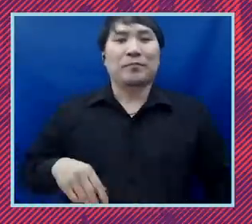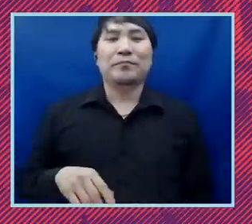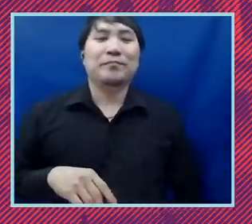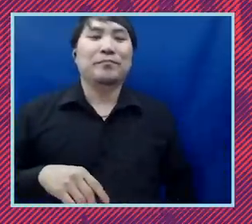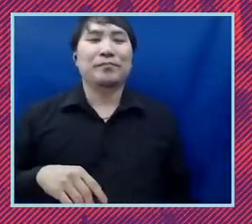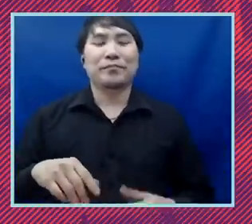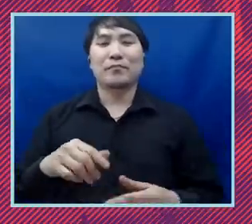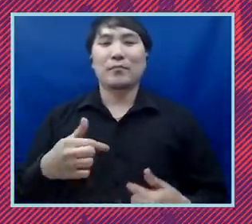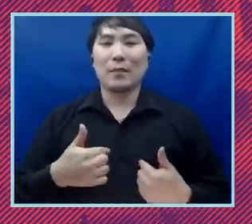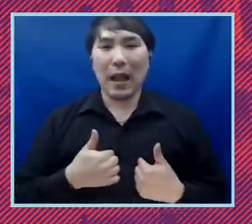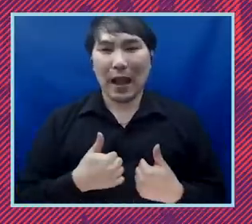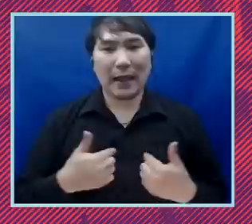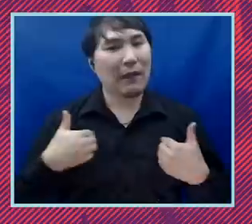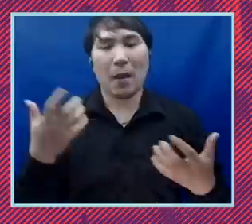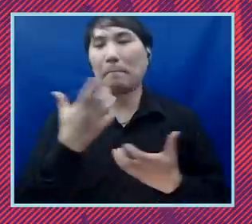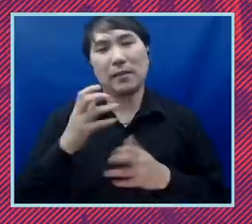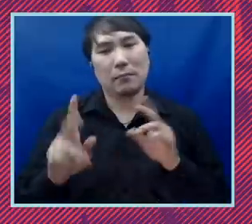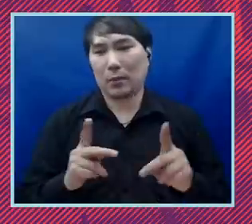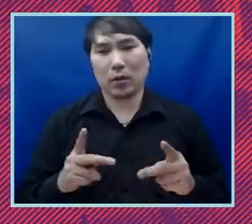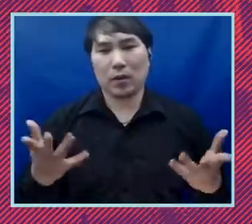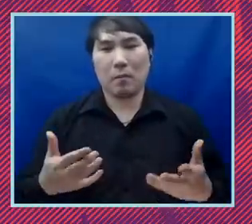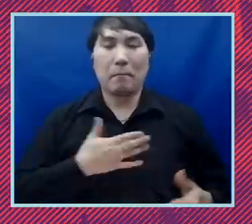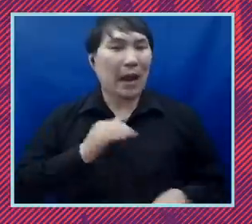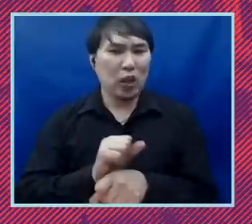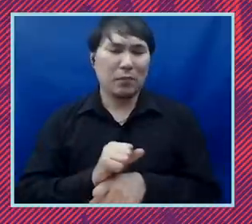i have an amazing group of people i have a hard job but my job is really very easy if i have